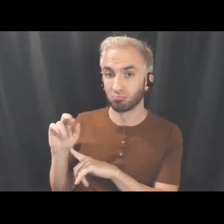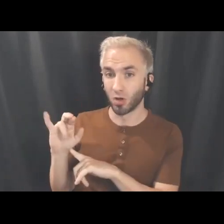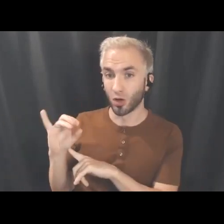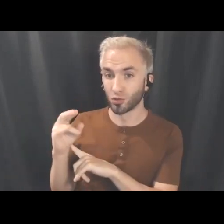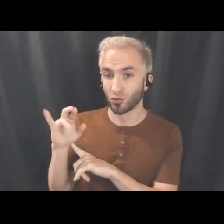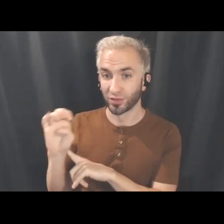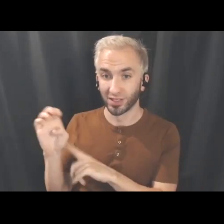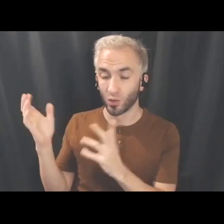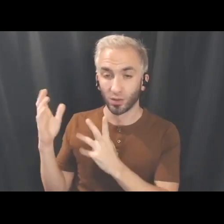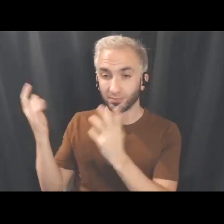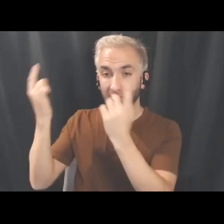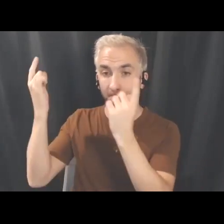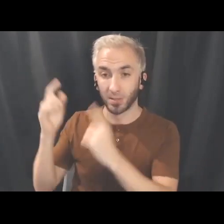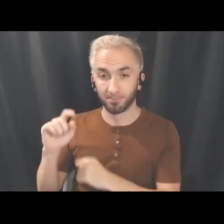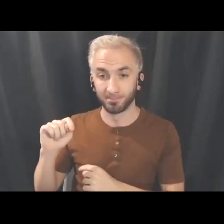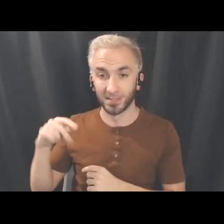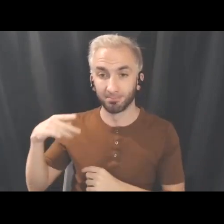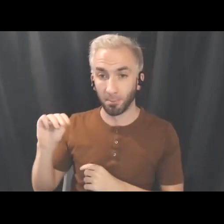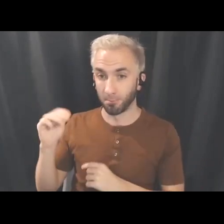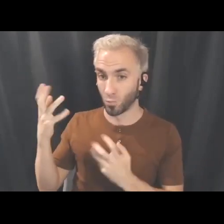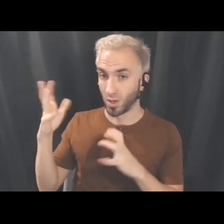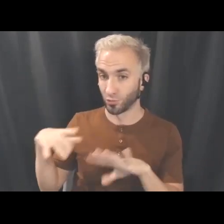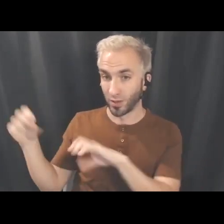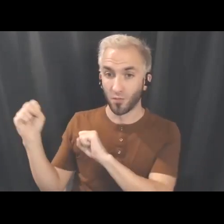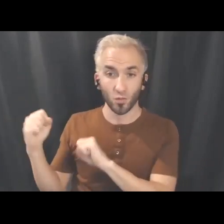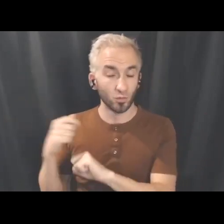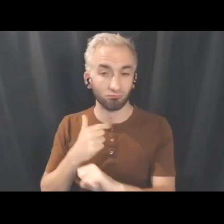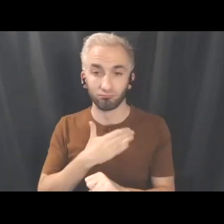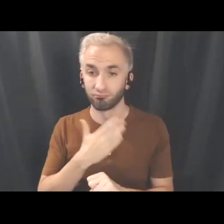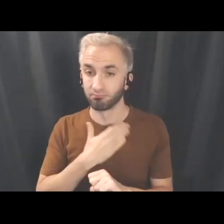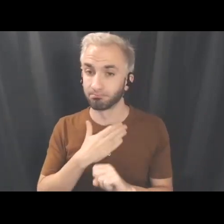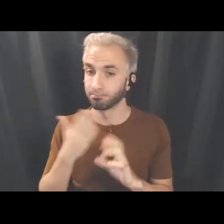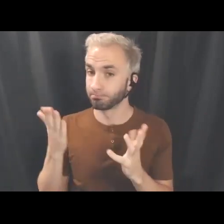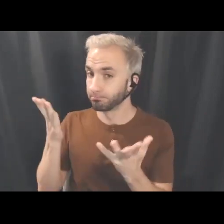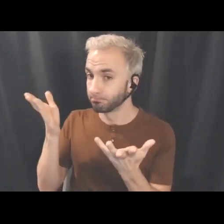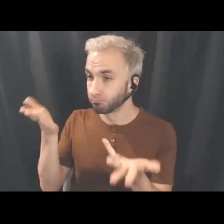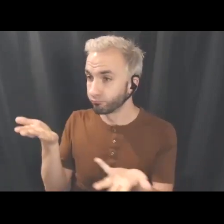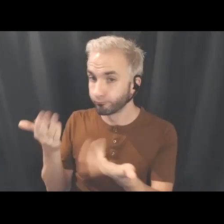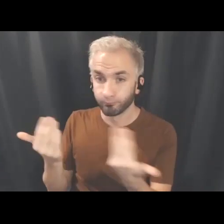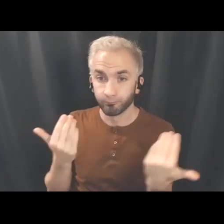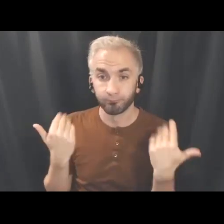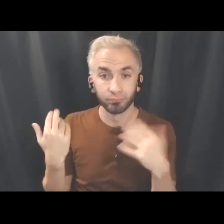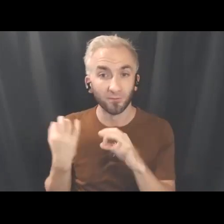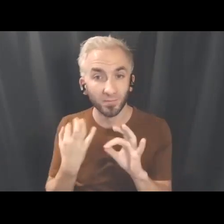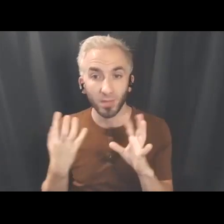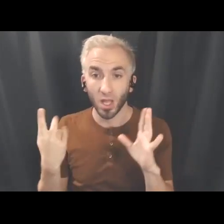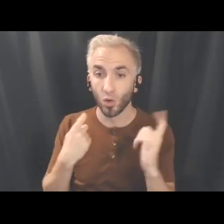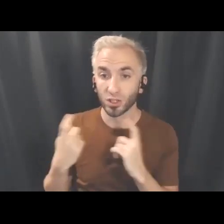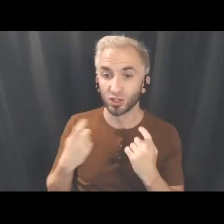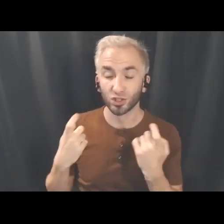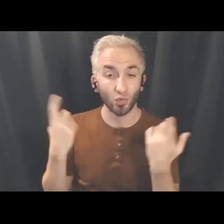to take over, we're happy to hear some feedback or any questions, any thoughts, any reflections,